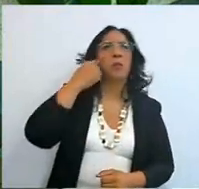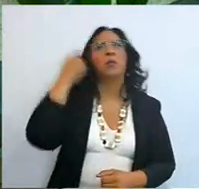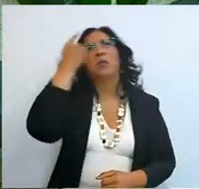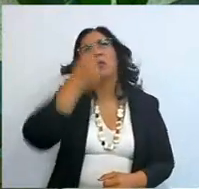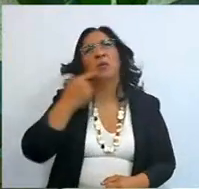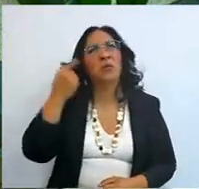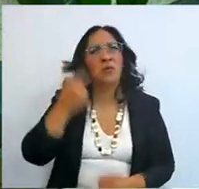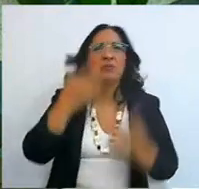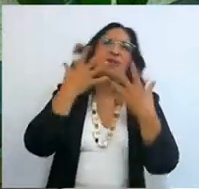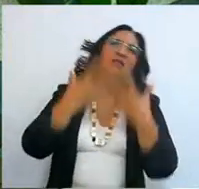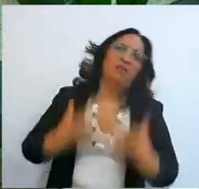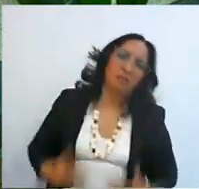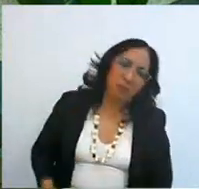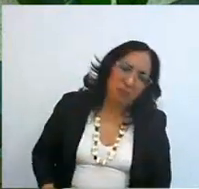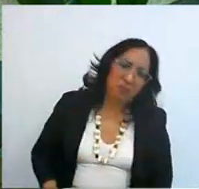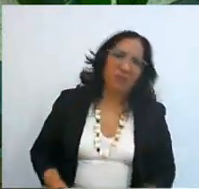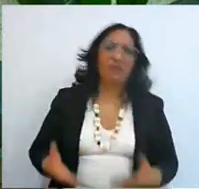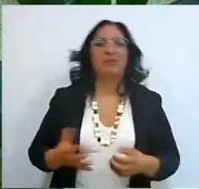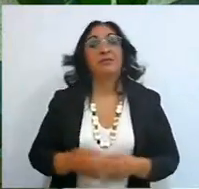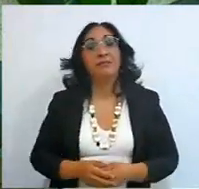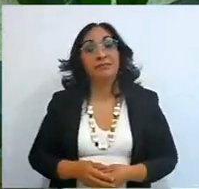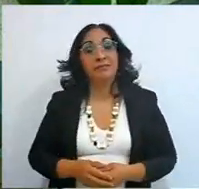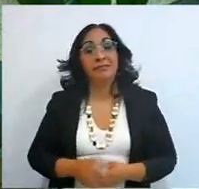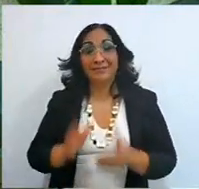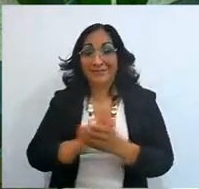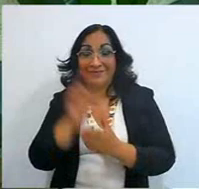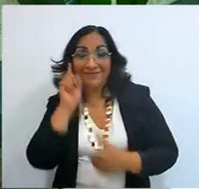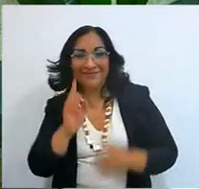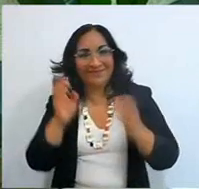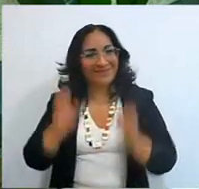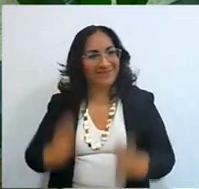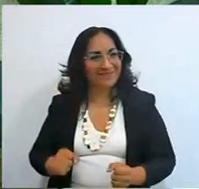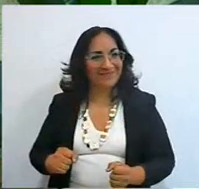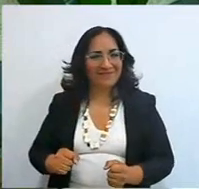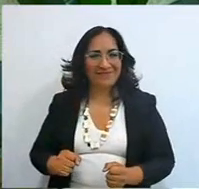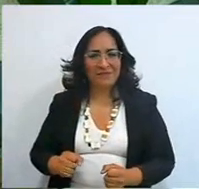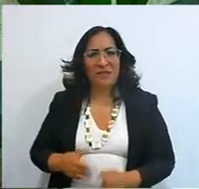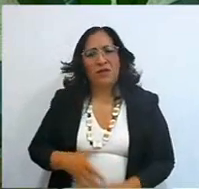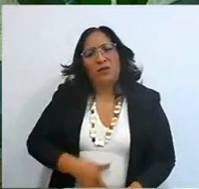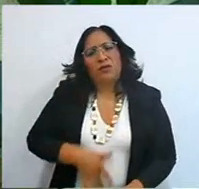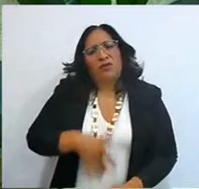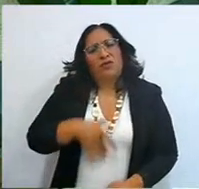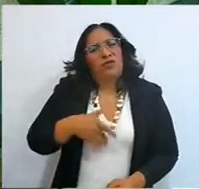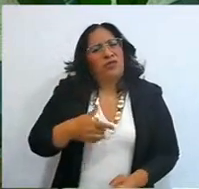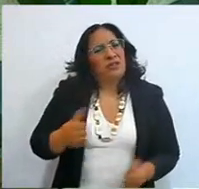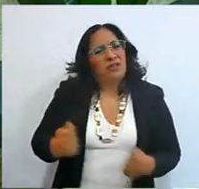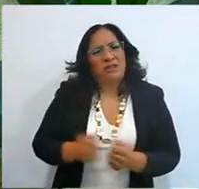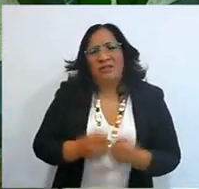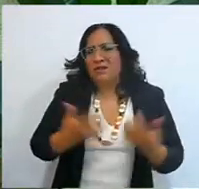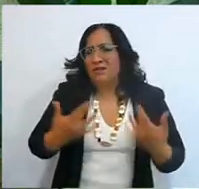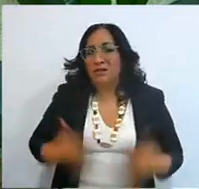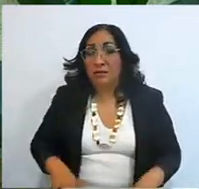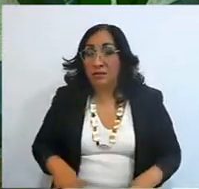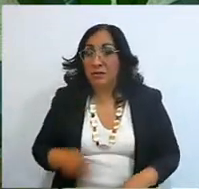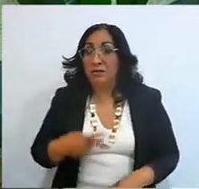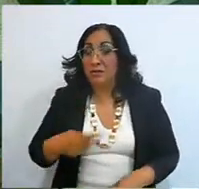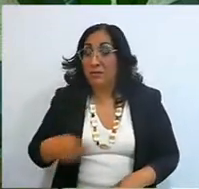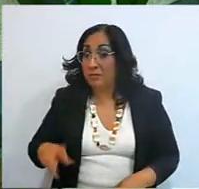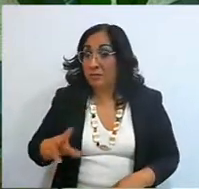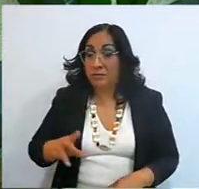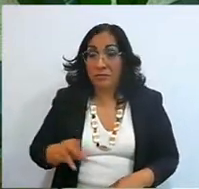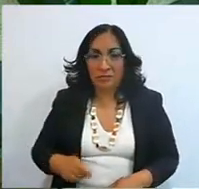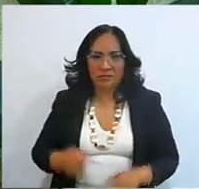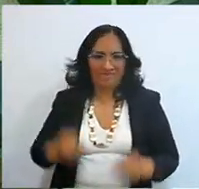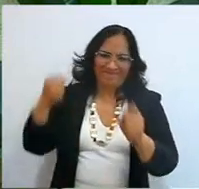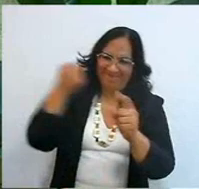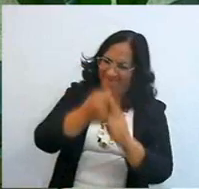wears out physically, and the wife is out in the public, suffering, but she didn't get the black eye,